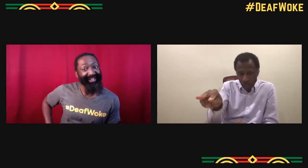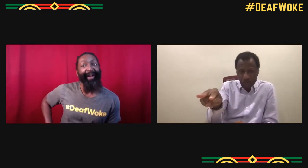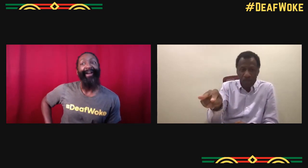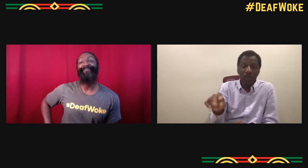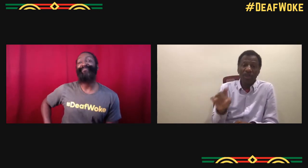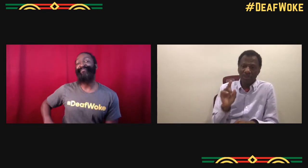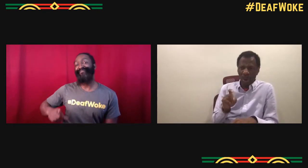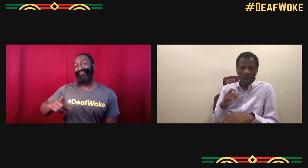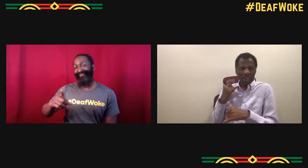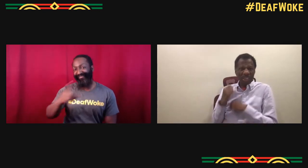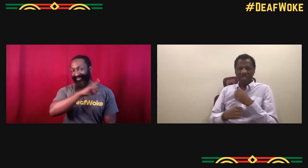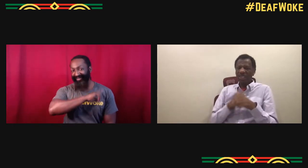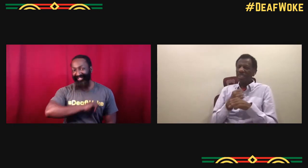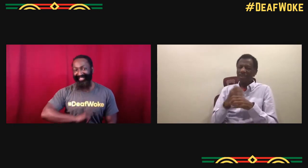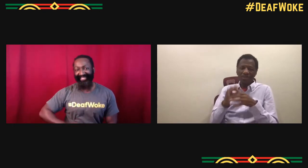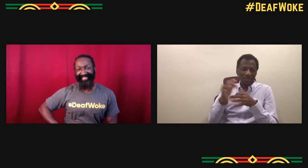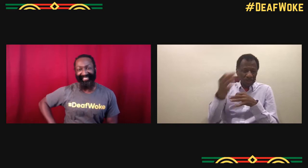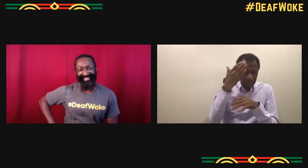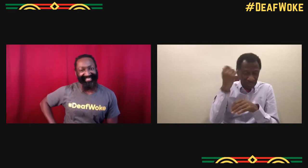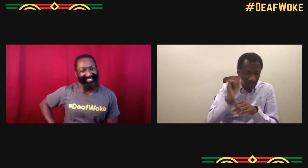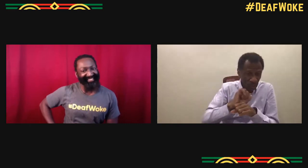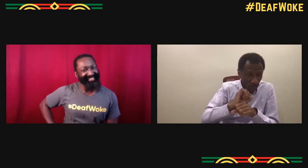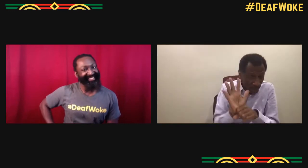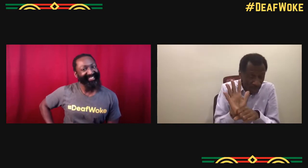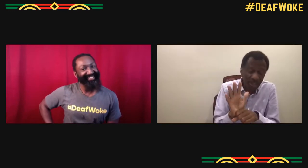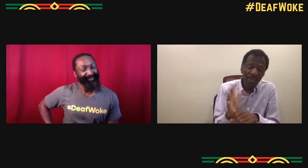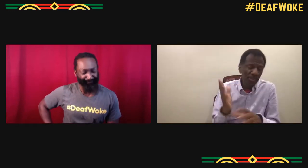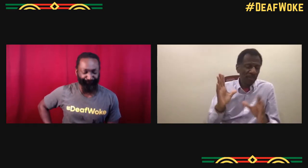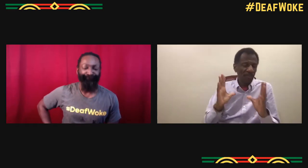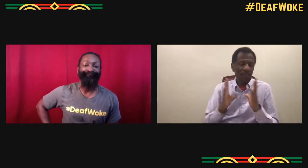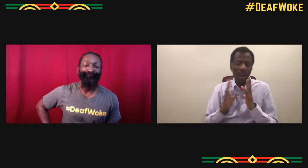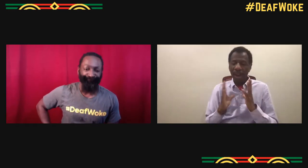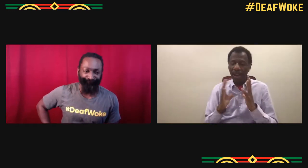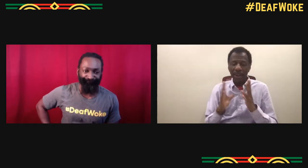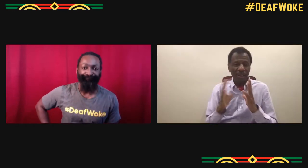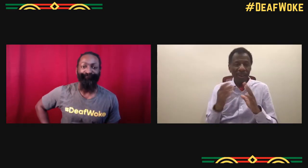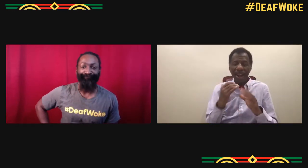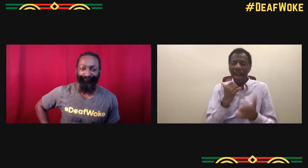"Avatar 2" will be released in December of 2022.